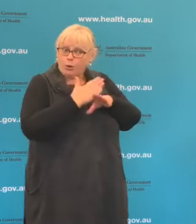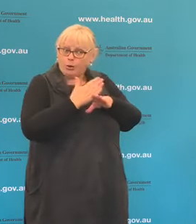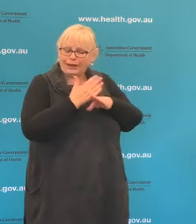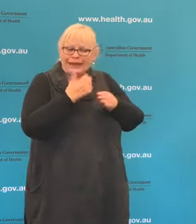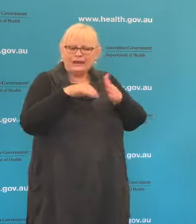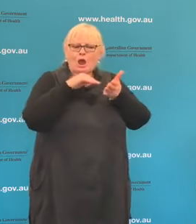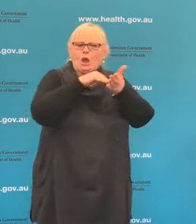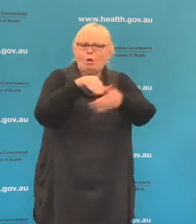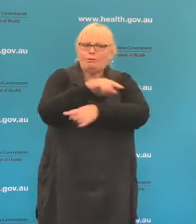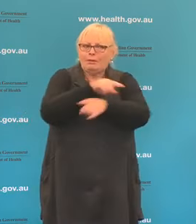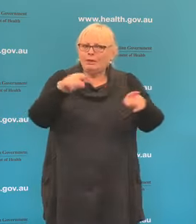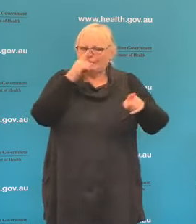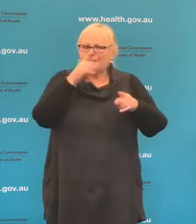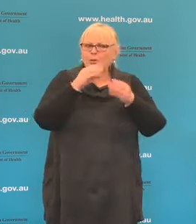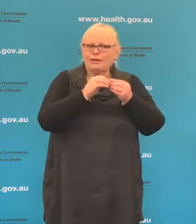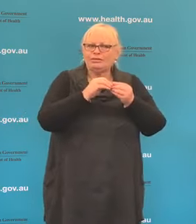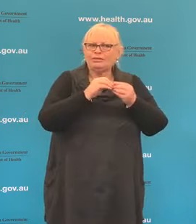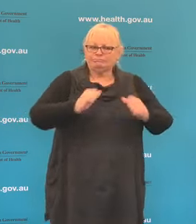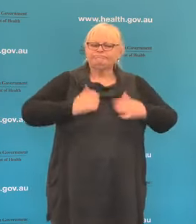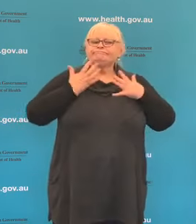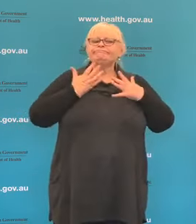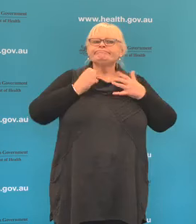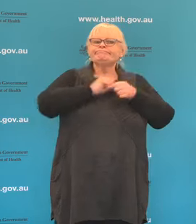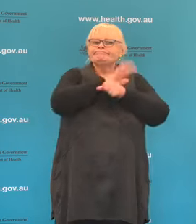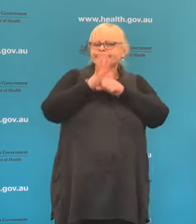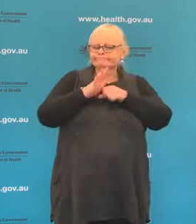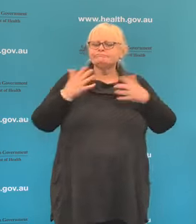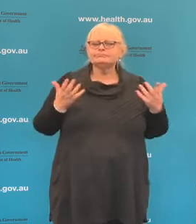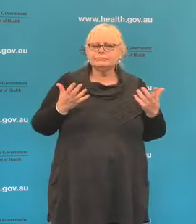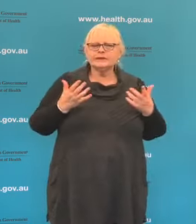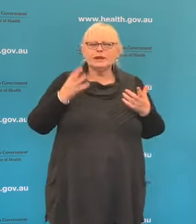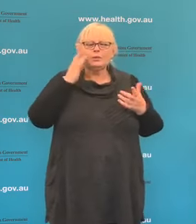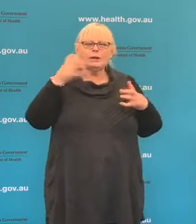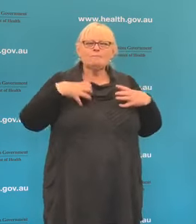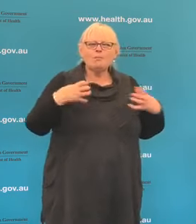people with COVID-19. And as we start to understand more about the